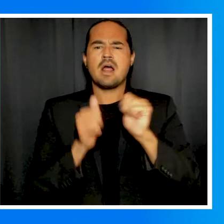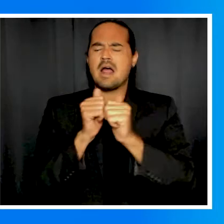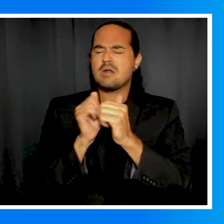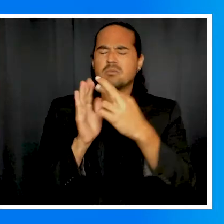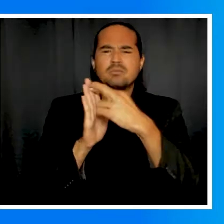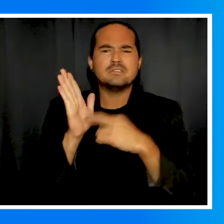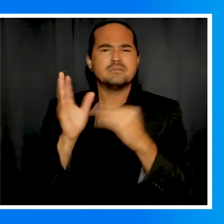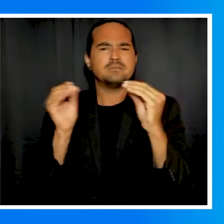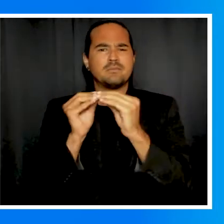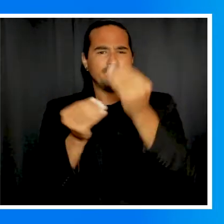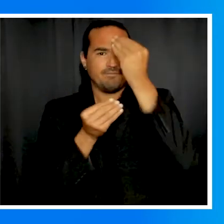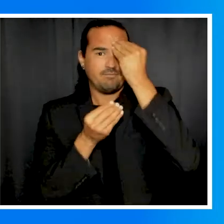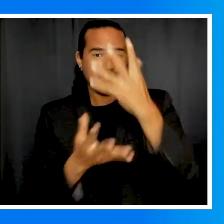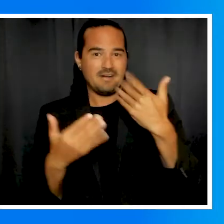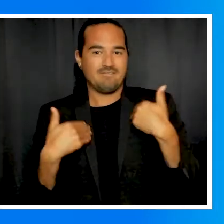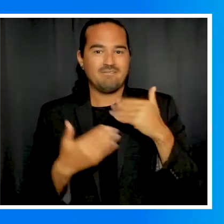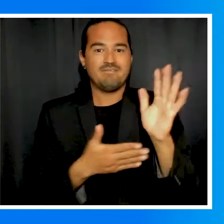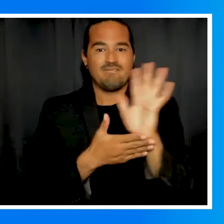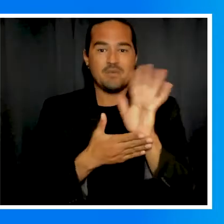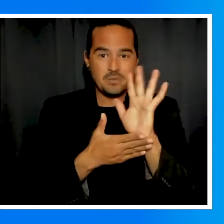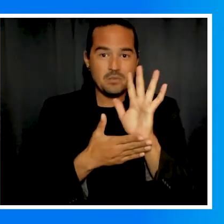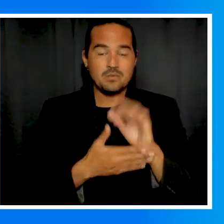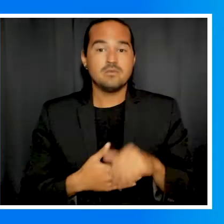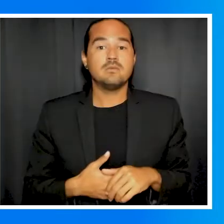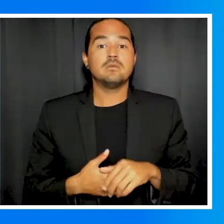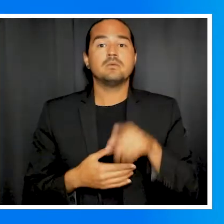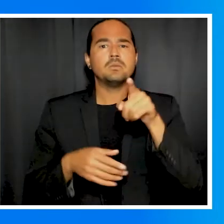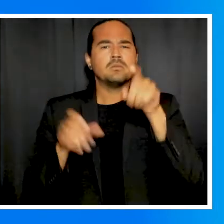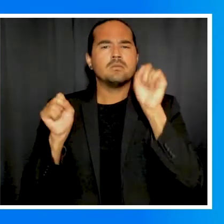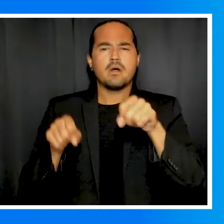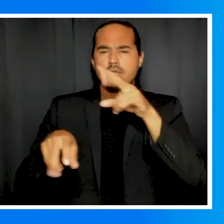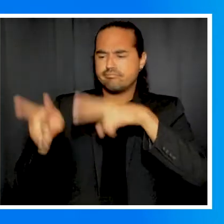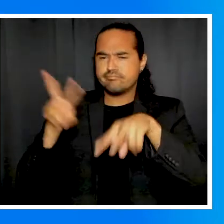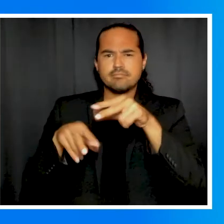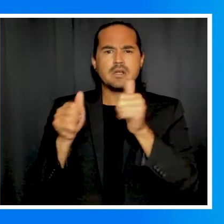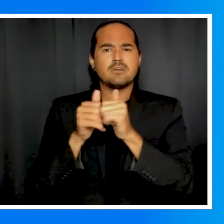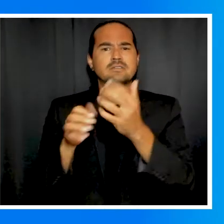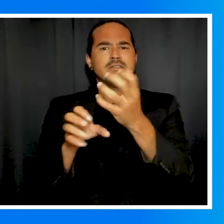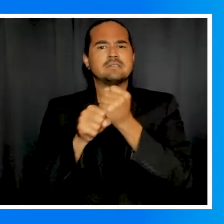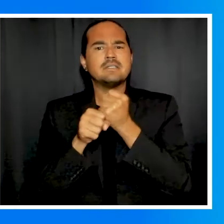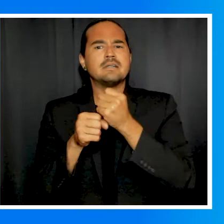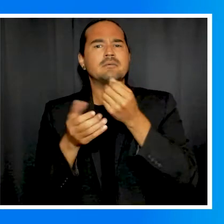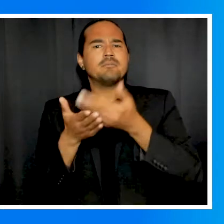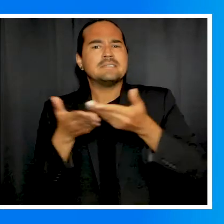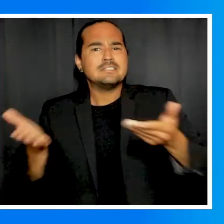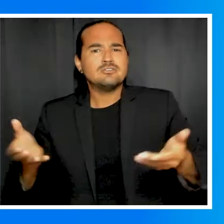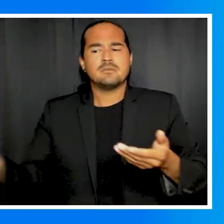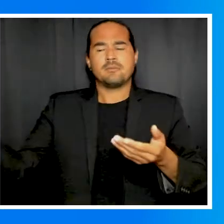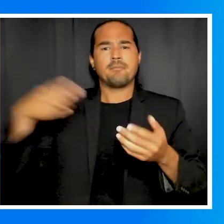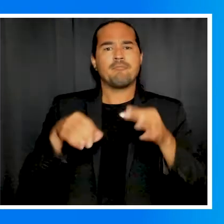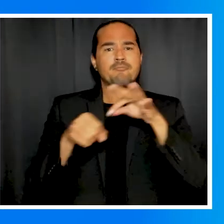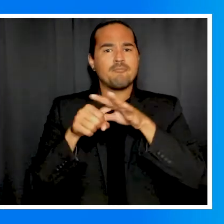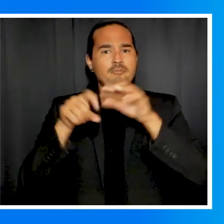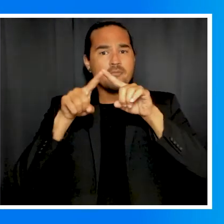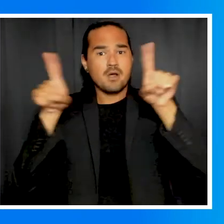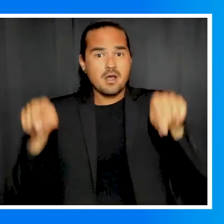When you register to vote you will have the option of how you want to receive your election materials and ballot If you request it by email as your preference